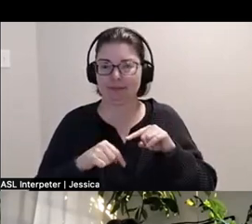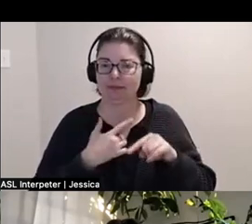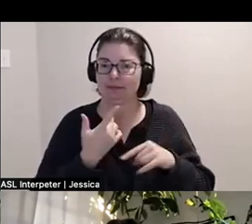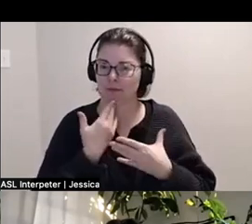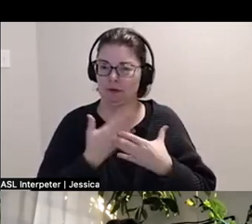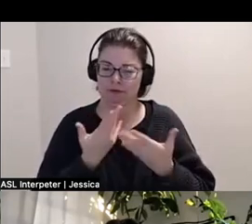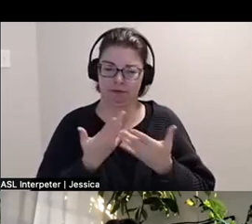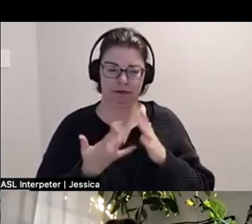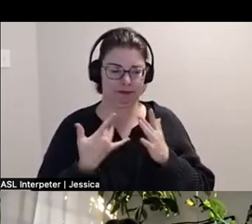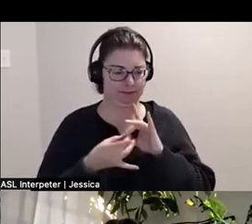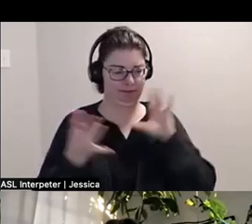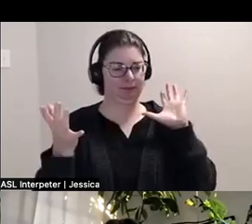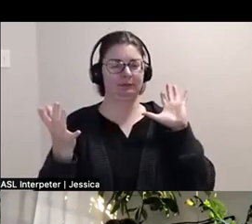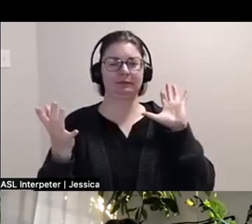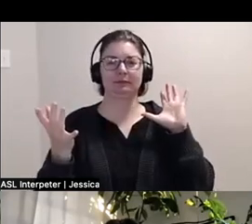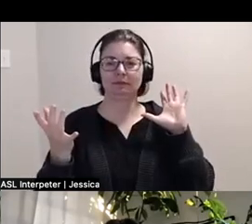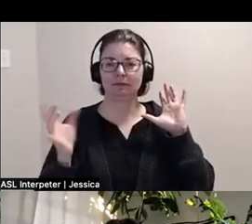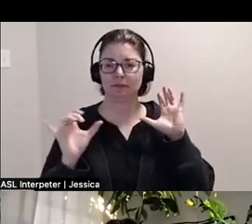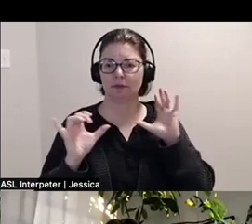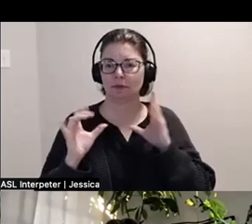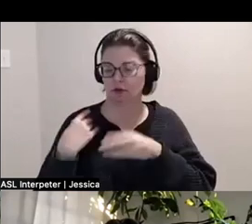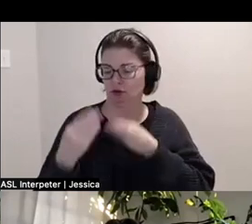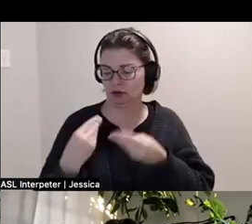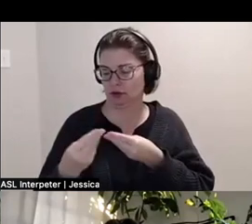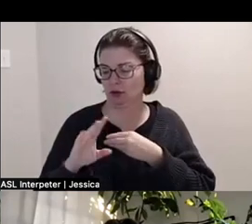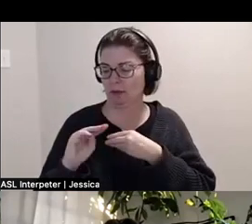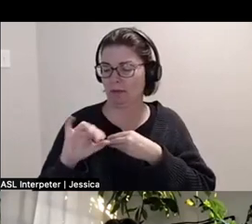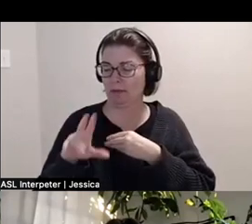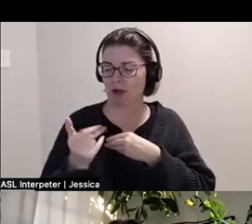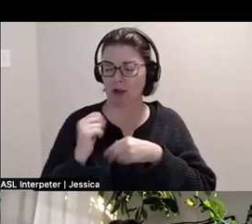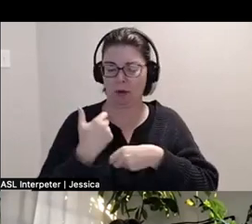And I think also like traditional Mangas usually build like a wooden frame. I'm not fucking do that.